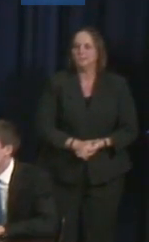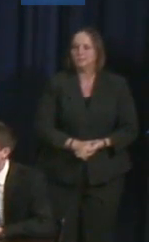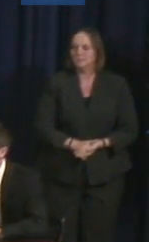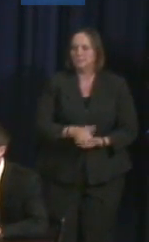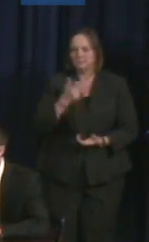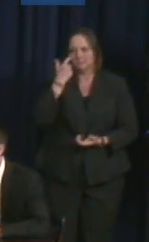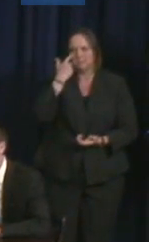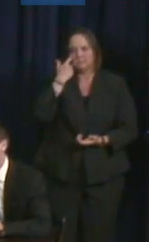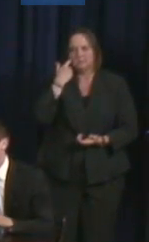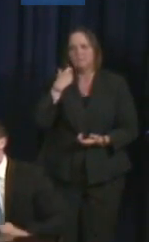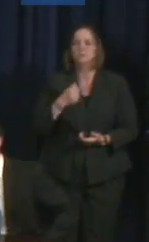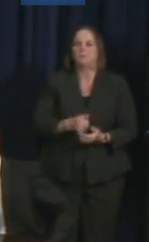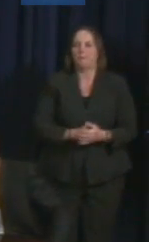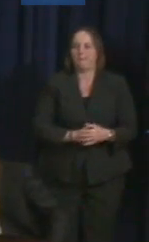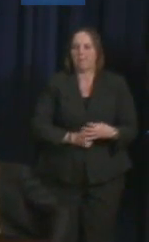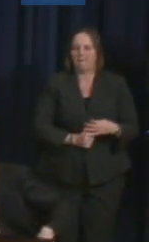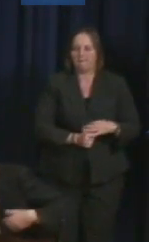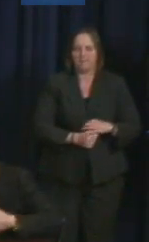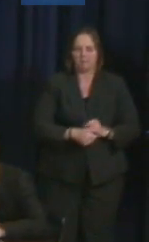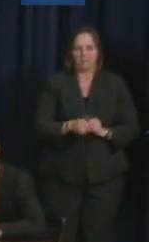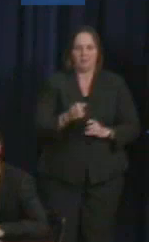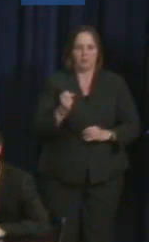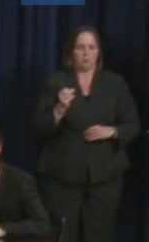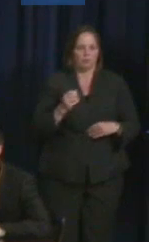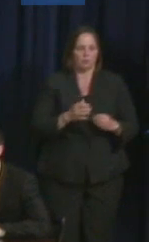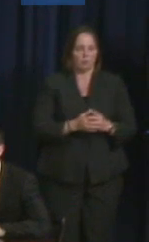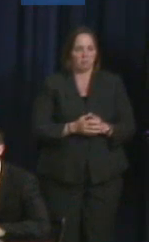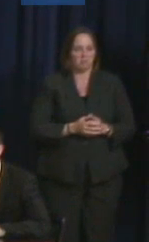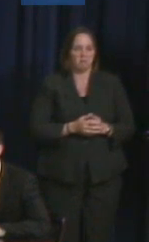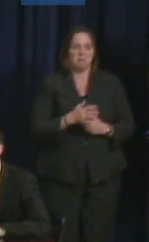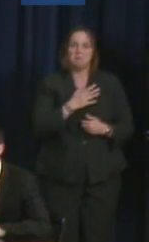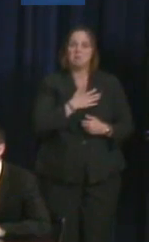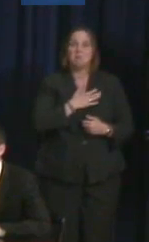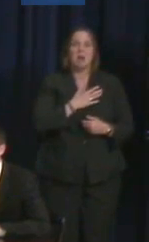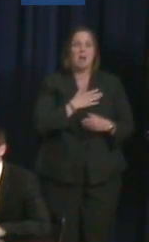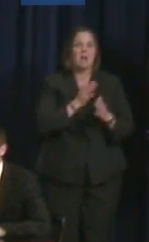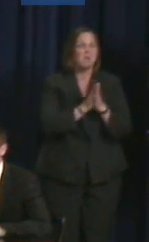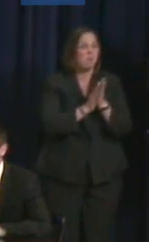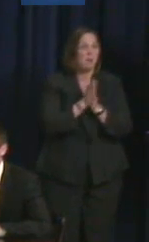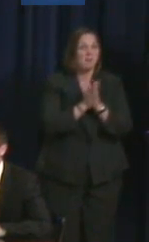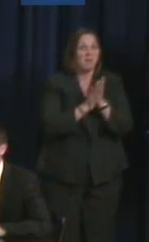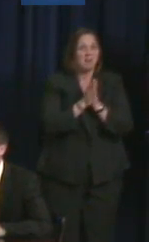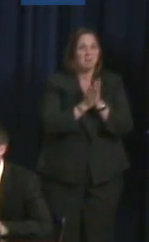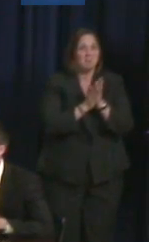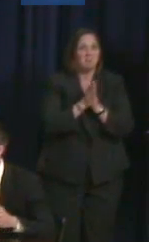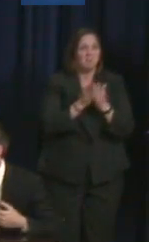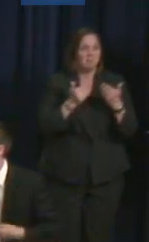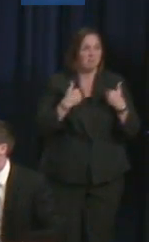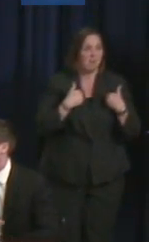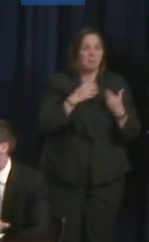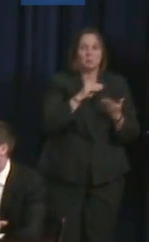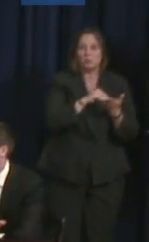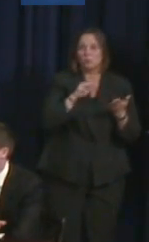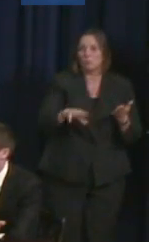Male Speaker: So I think a lot of my motivation comes from being a student with dyslexia in school as a